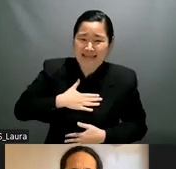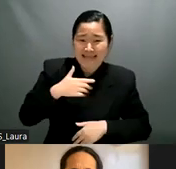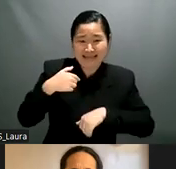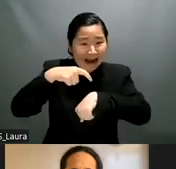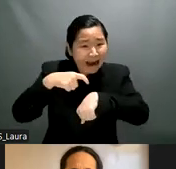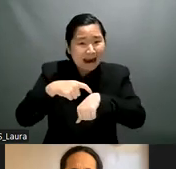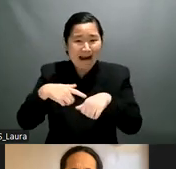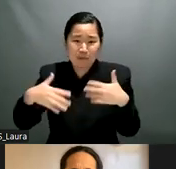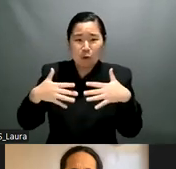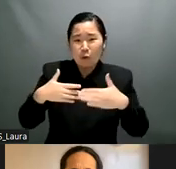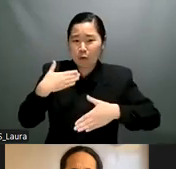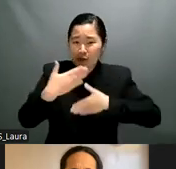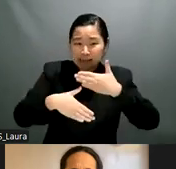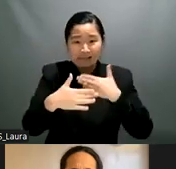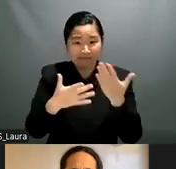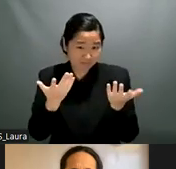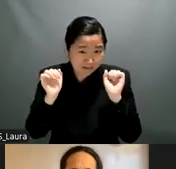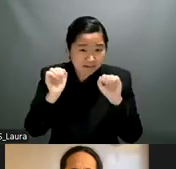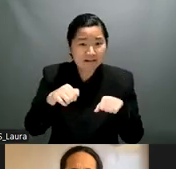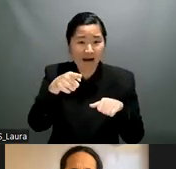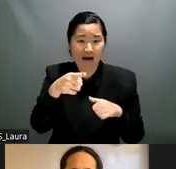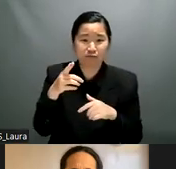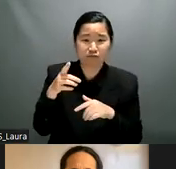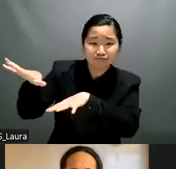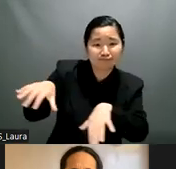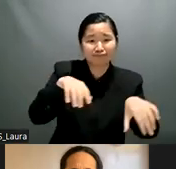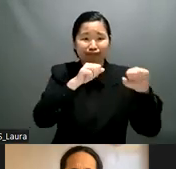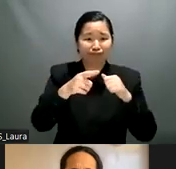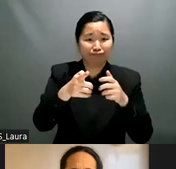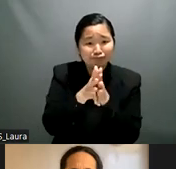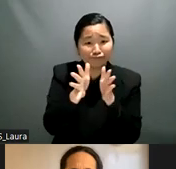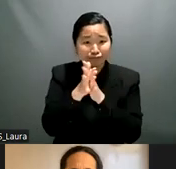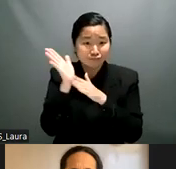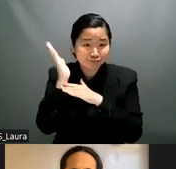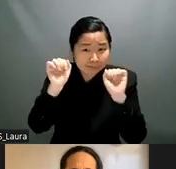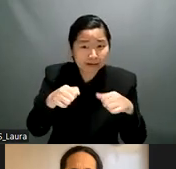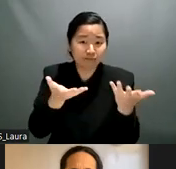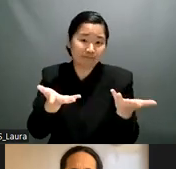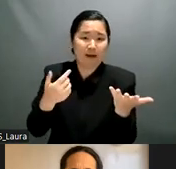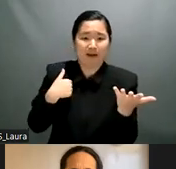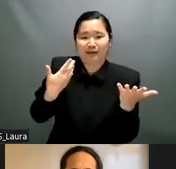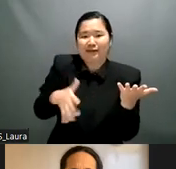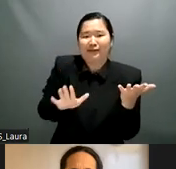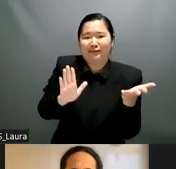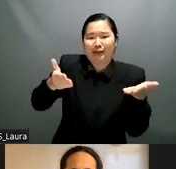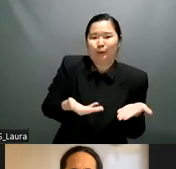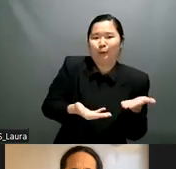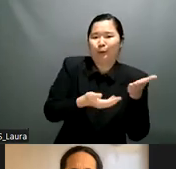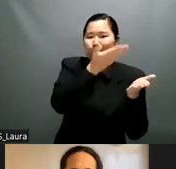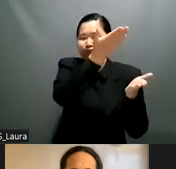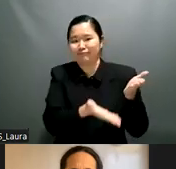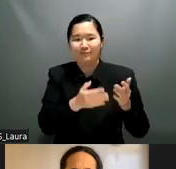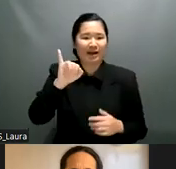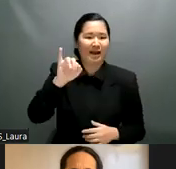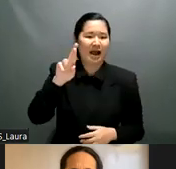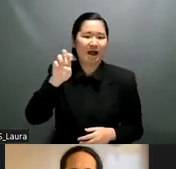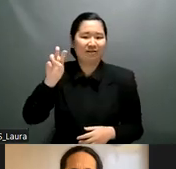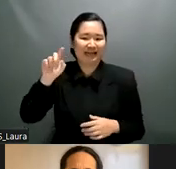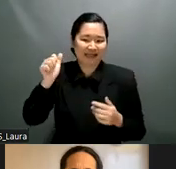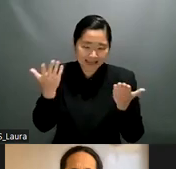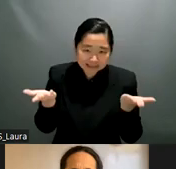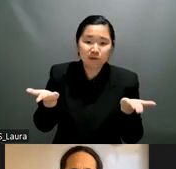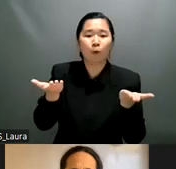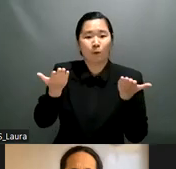uh irena at the first you know in um when i started the decision so you can go ahead and talk